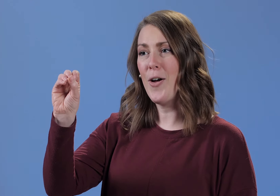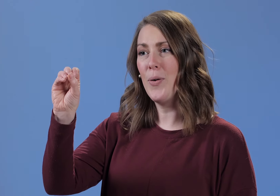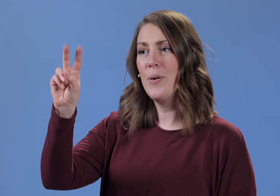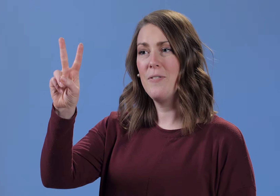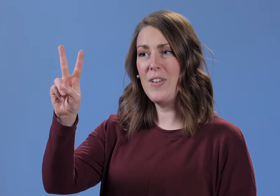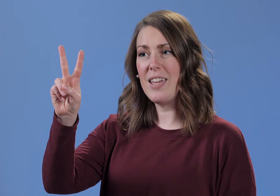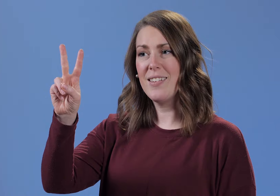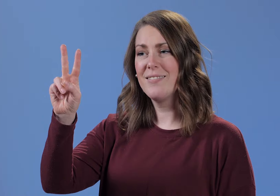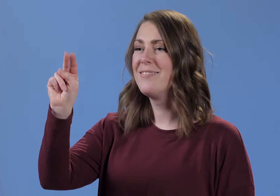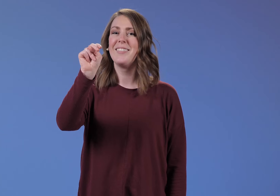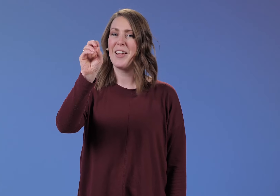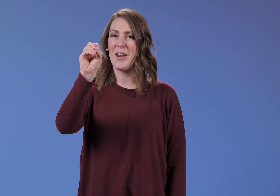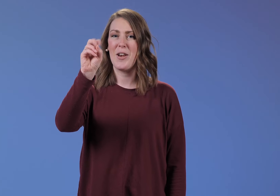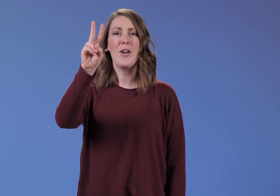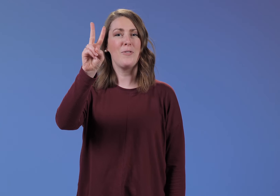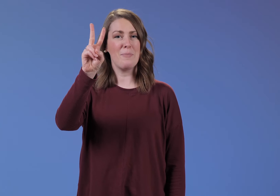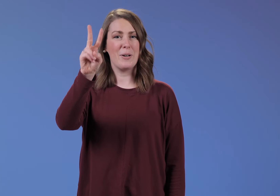N-O-V. NOVEMBER